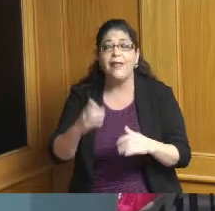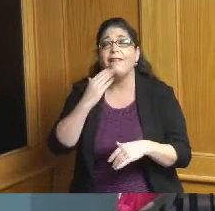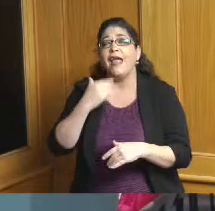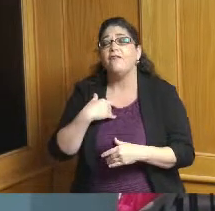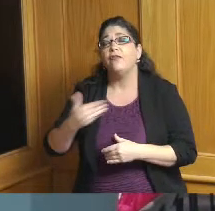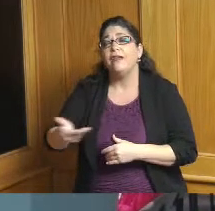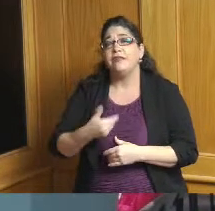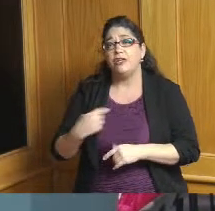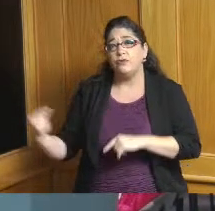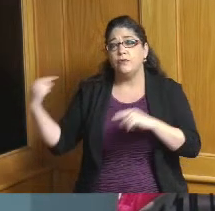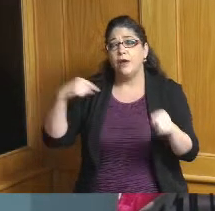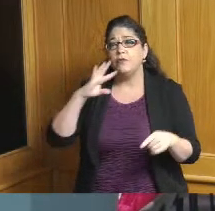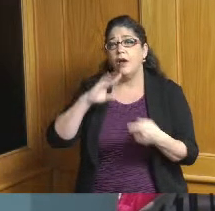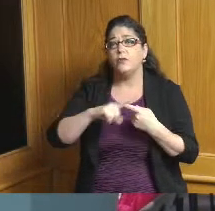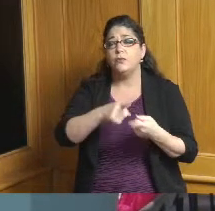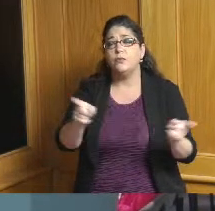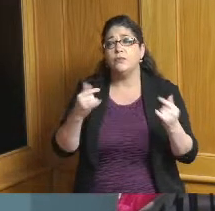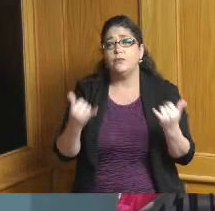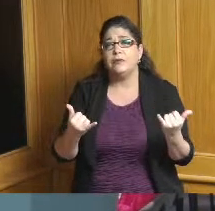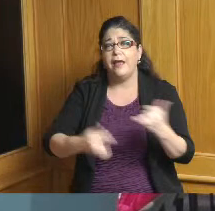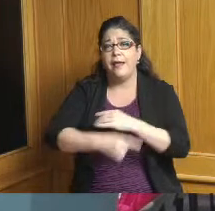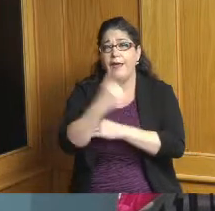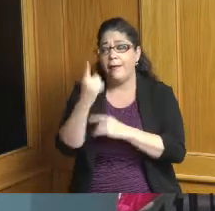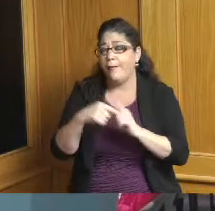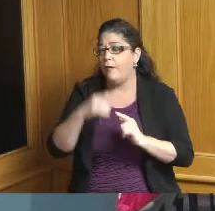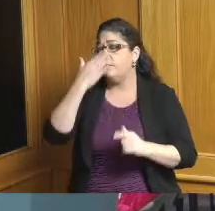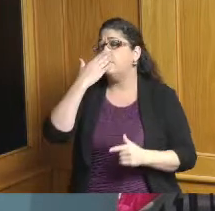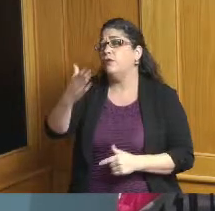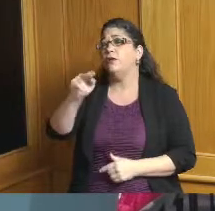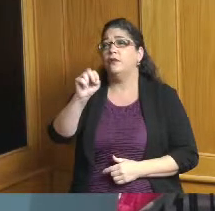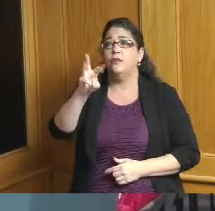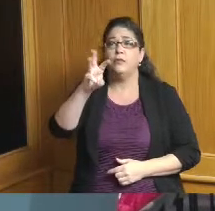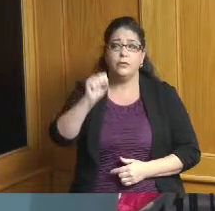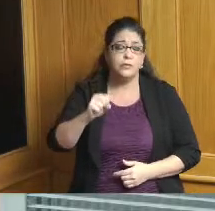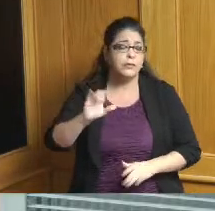about what I think is a very some good news about a great project and a great community